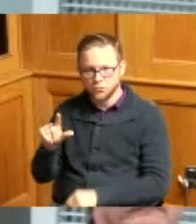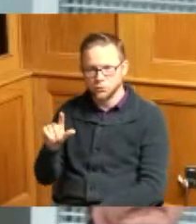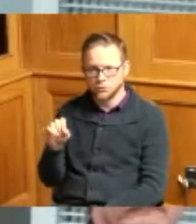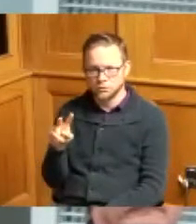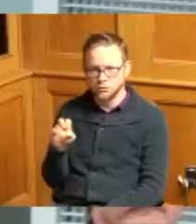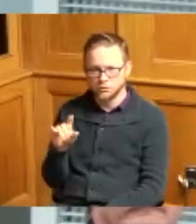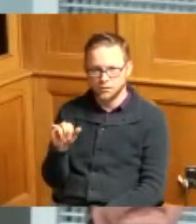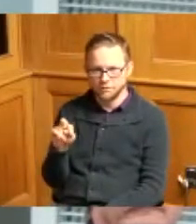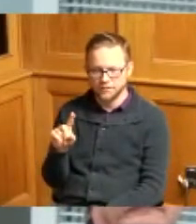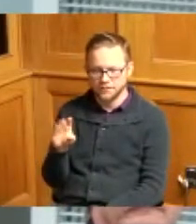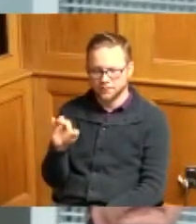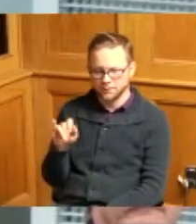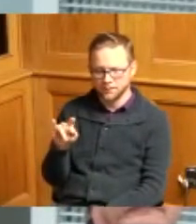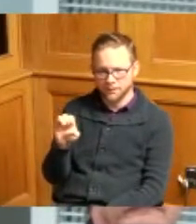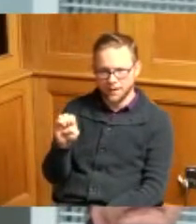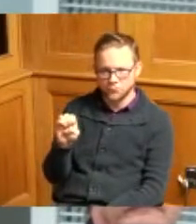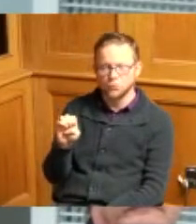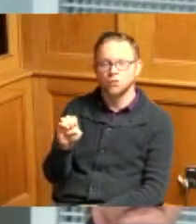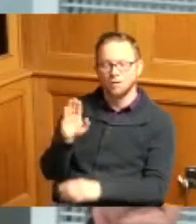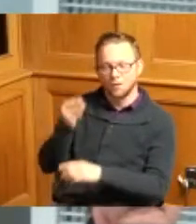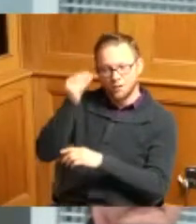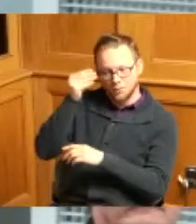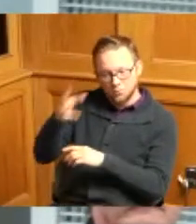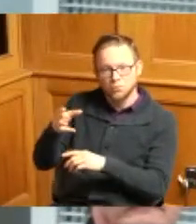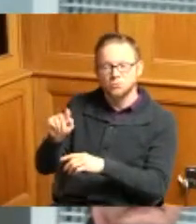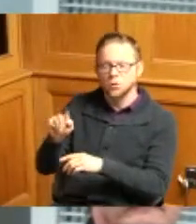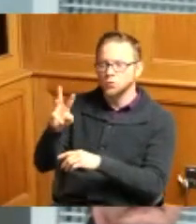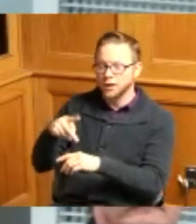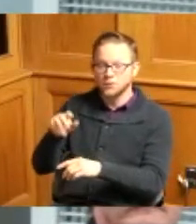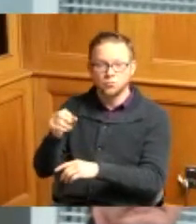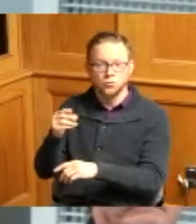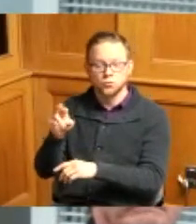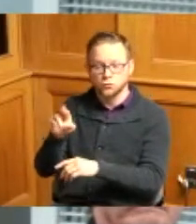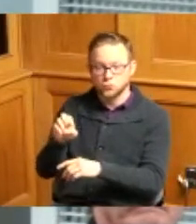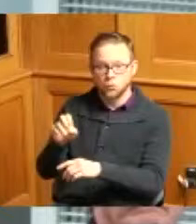about the street where Symmes Township stated shore drive was a public road owned and maintained